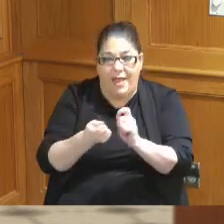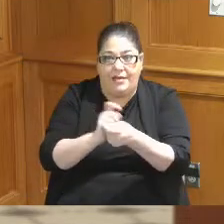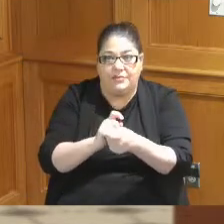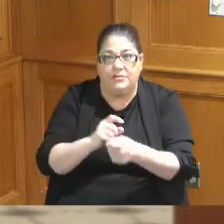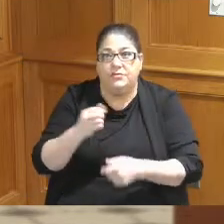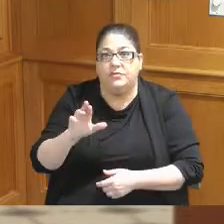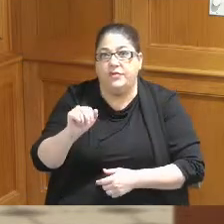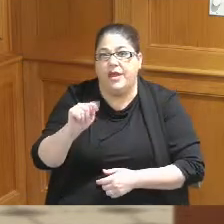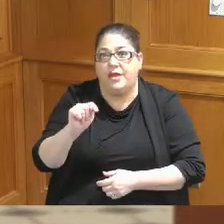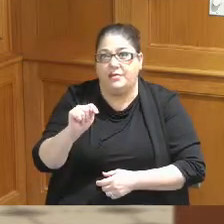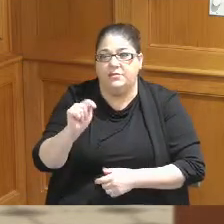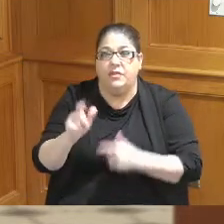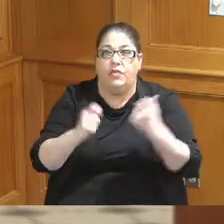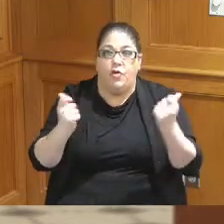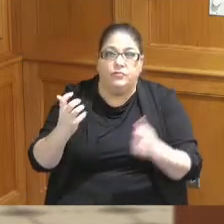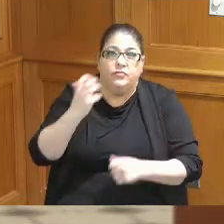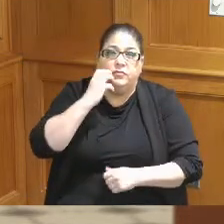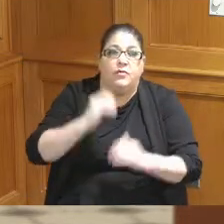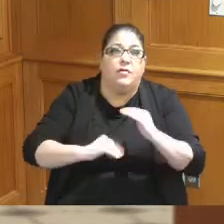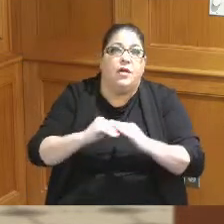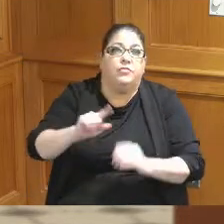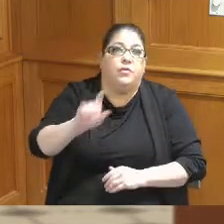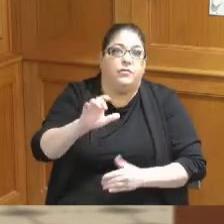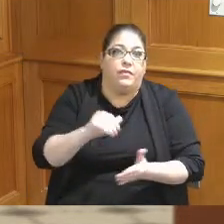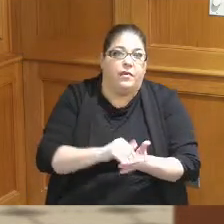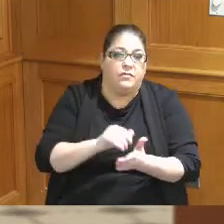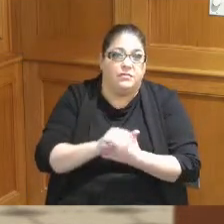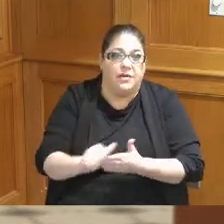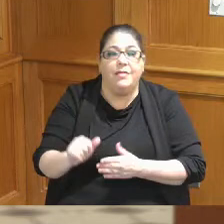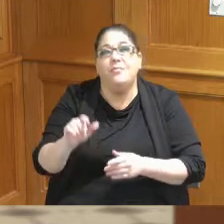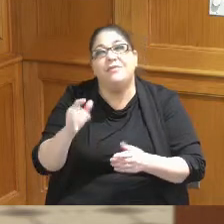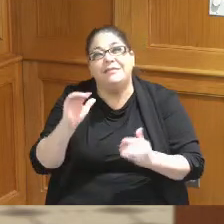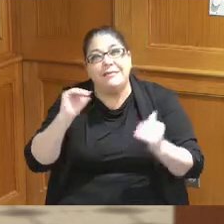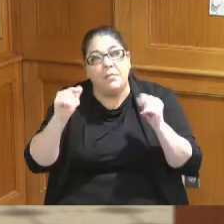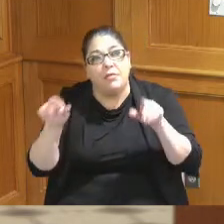was a much larger amount of up to a hundred thousand dollars but also similar in offering